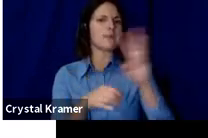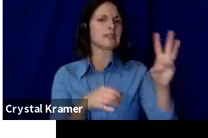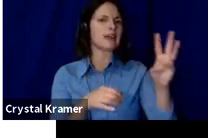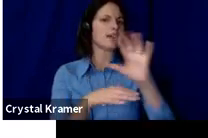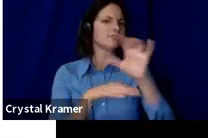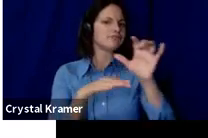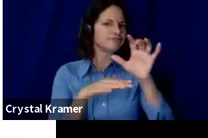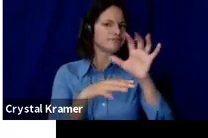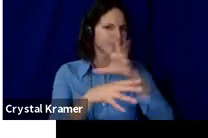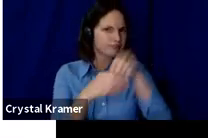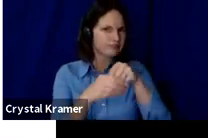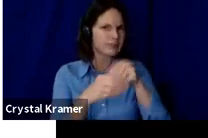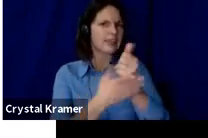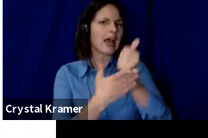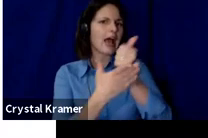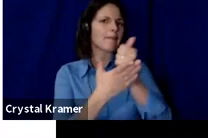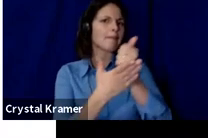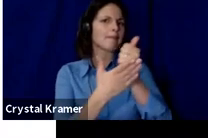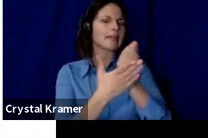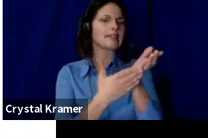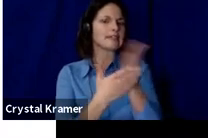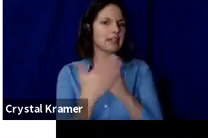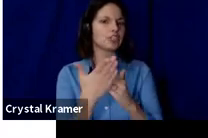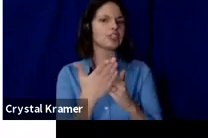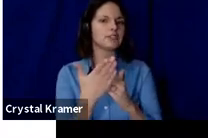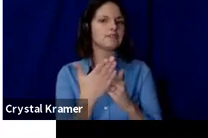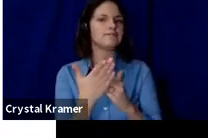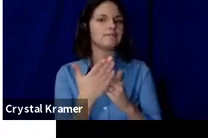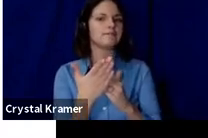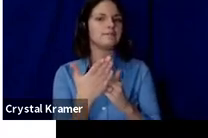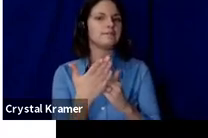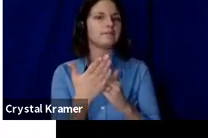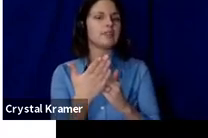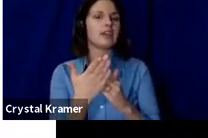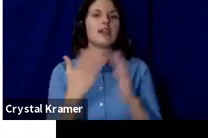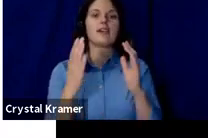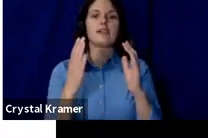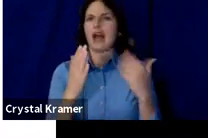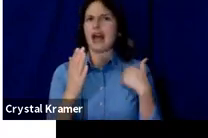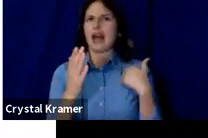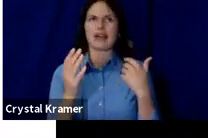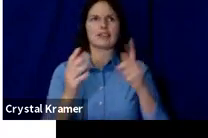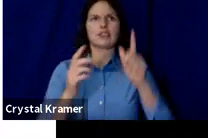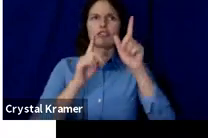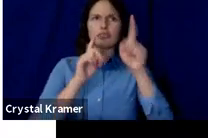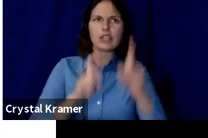that can answer any of your questions and show you how you use the platform.